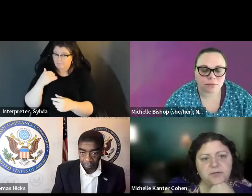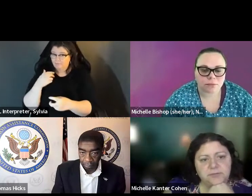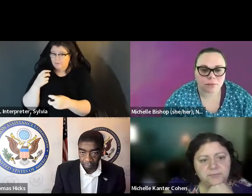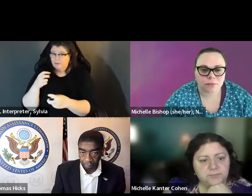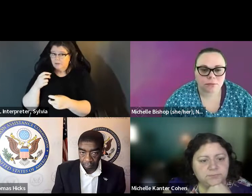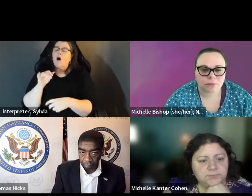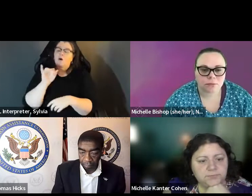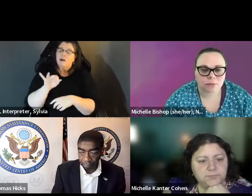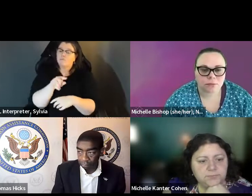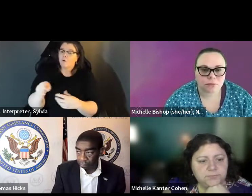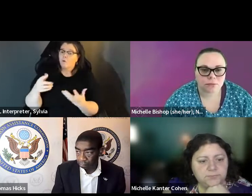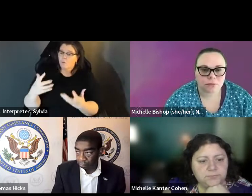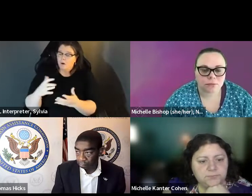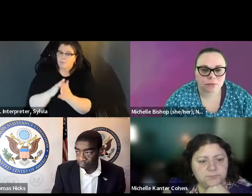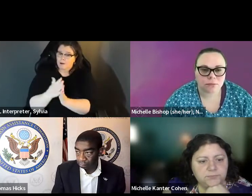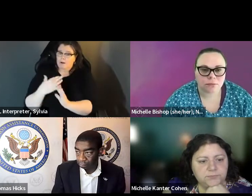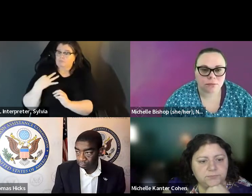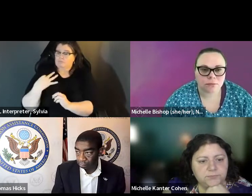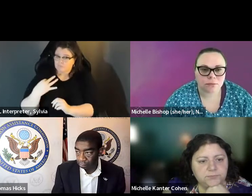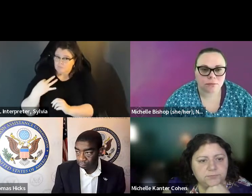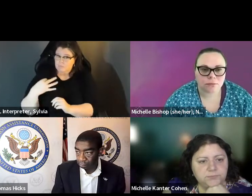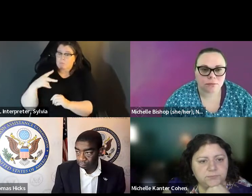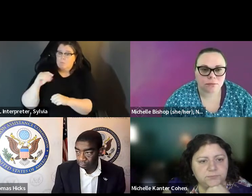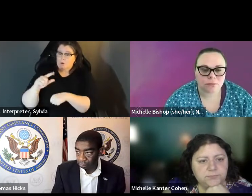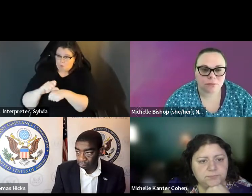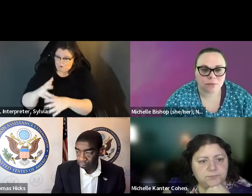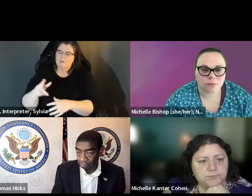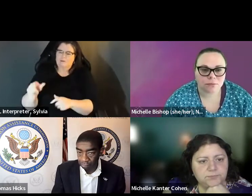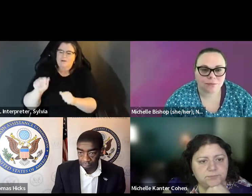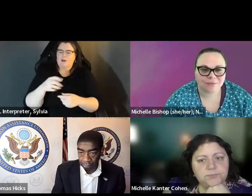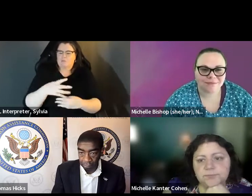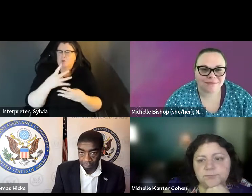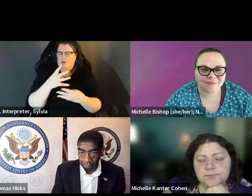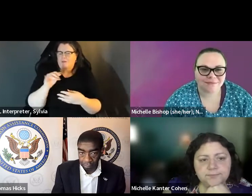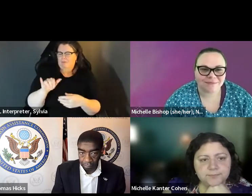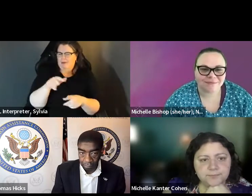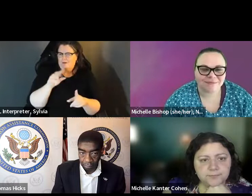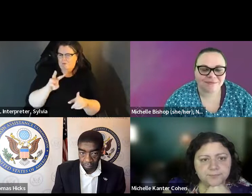with the -- the jurisdiction where they, you know, where they might be eligible to be a poll worker. Right? Now so that we have, so that those problems are solved upfront; that we have conscientious folks who want to help voters signing up to workers throughout our elections